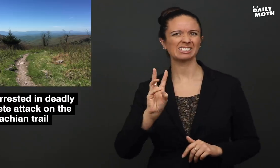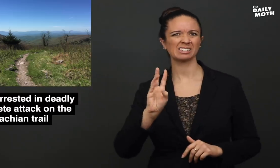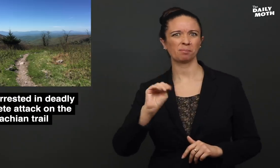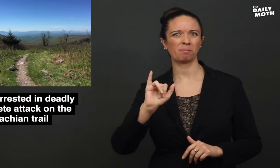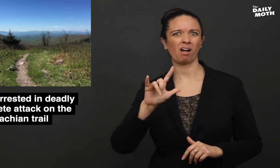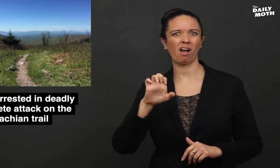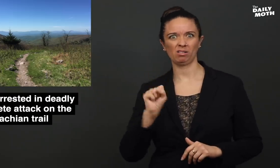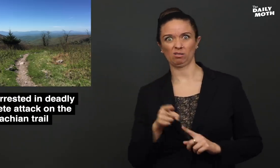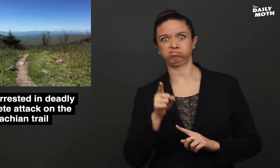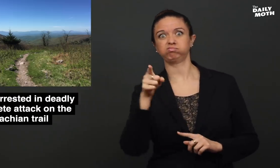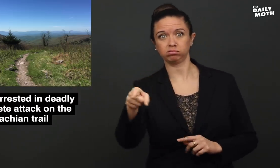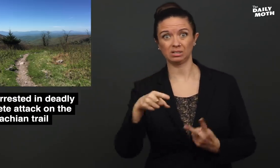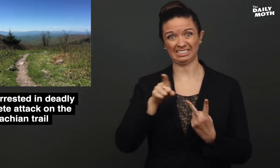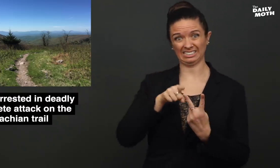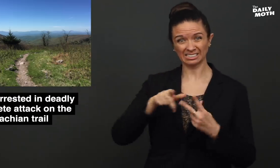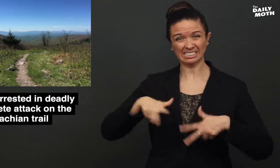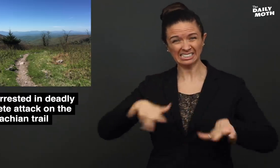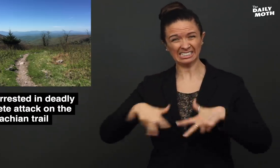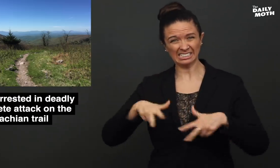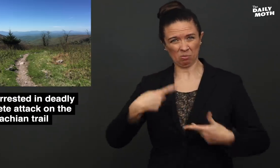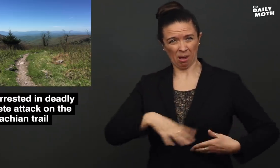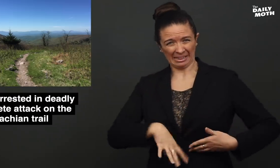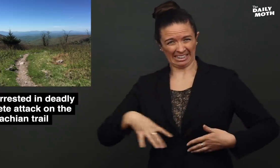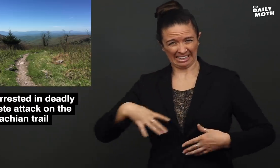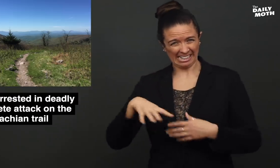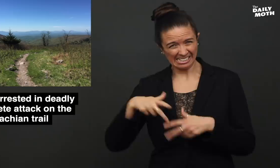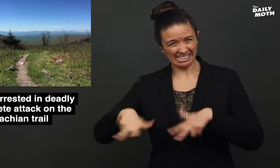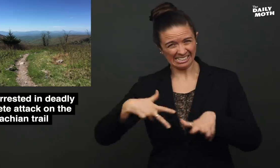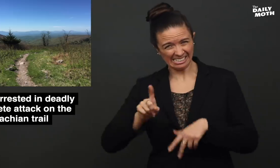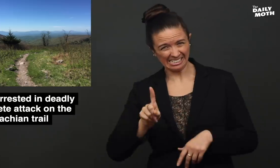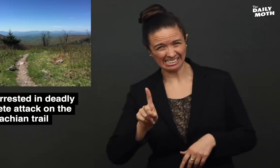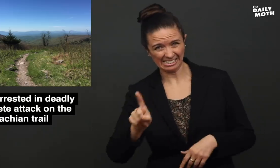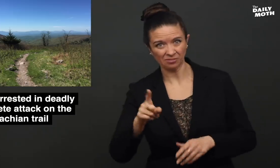six miles away as she hiked while bleeding.